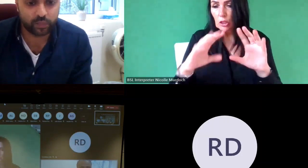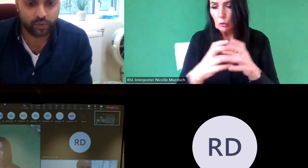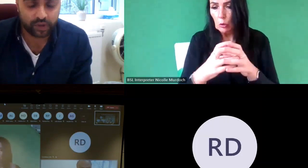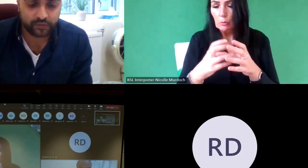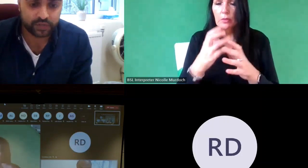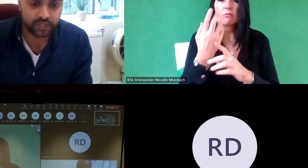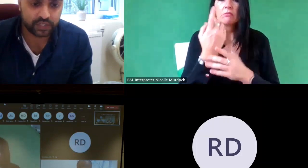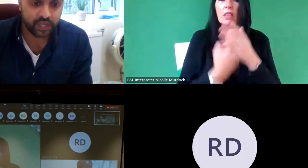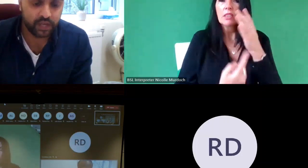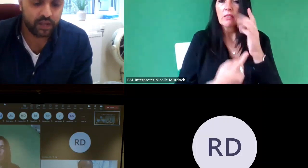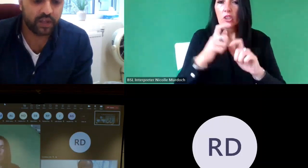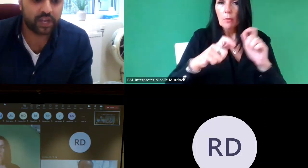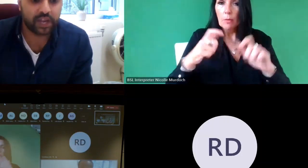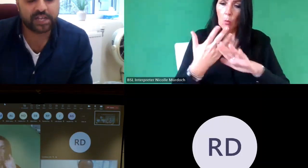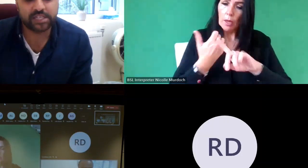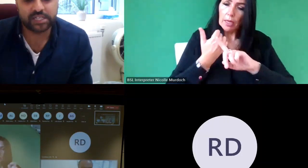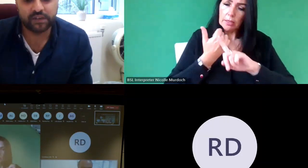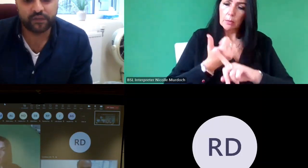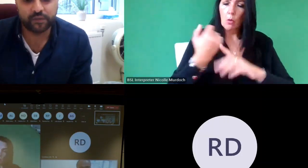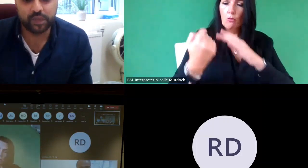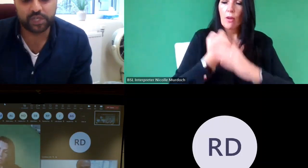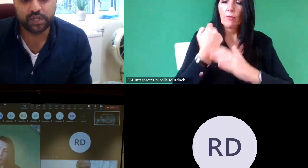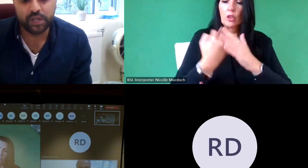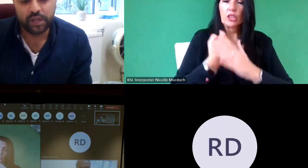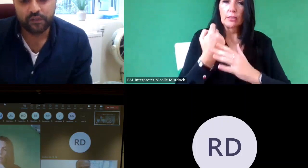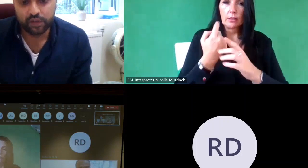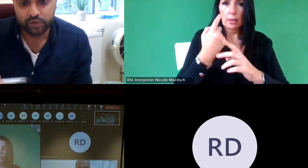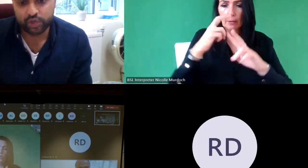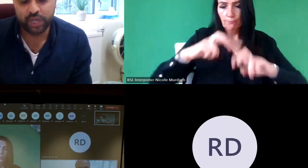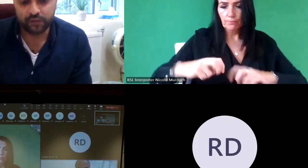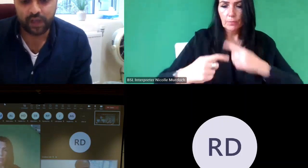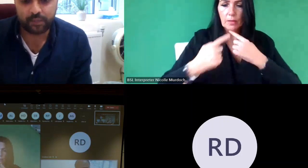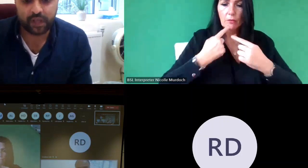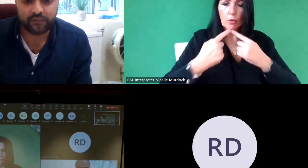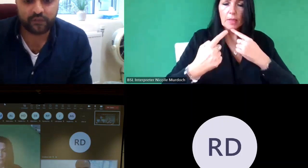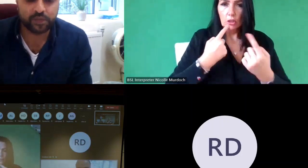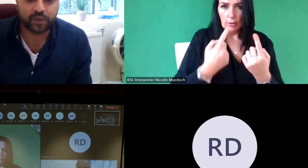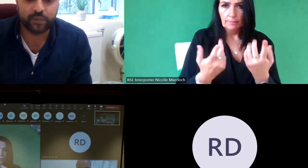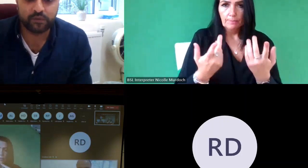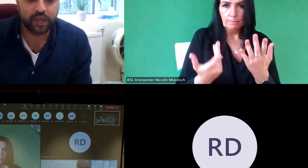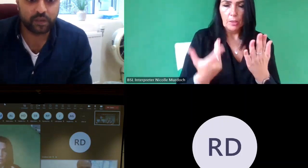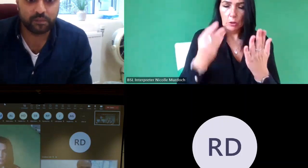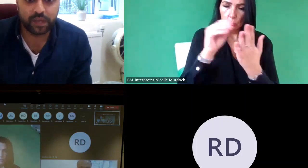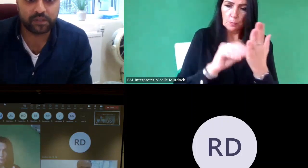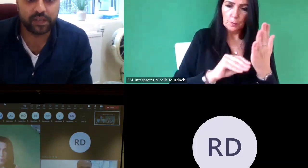support refugees that can access information that you share on that platform so I would recommend to